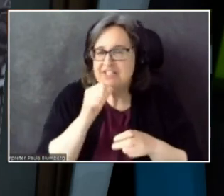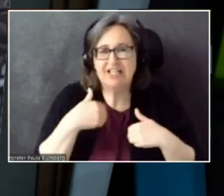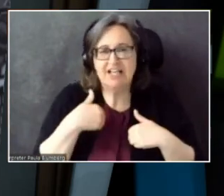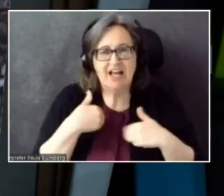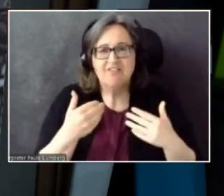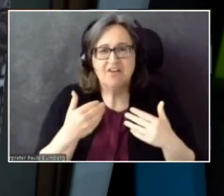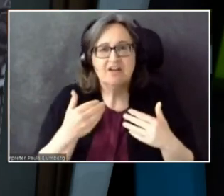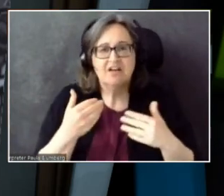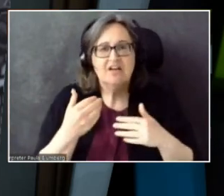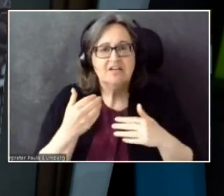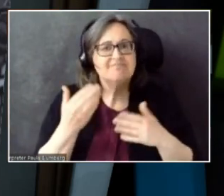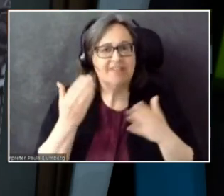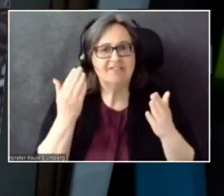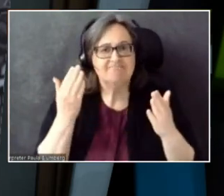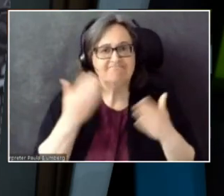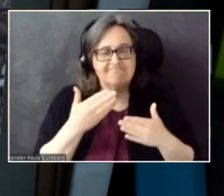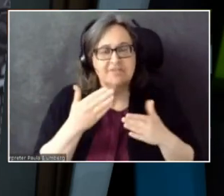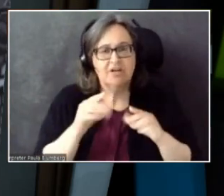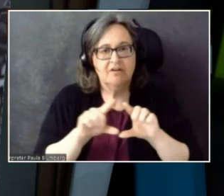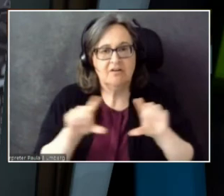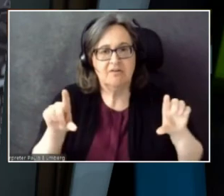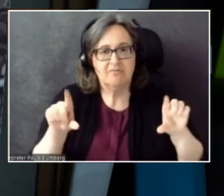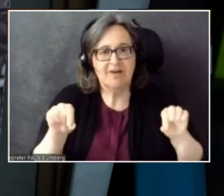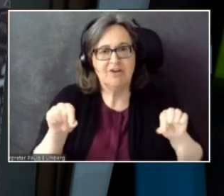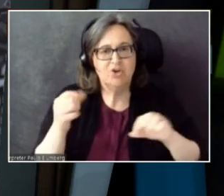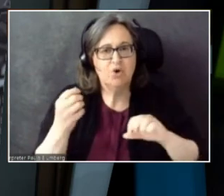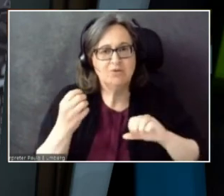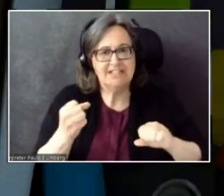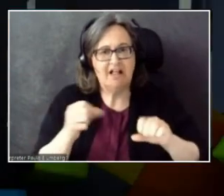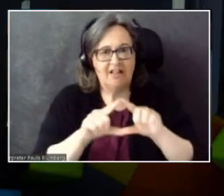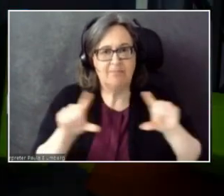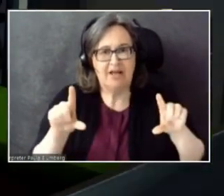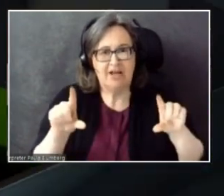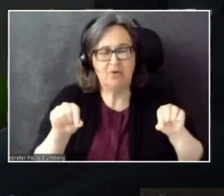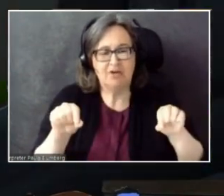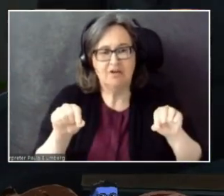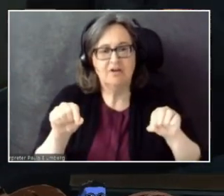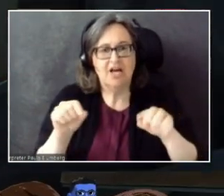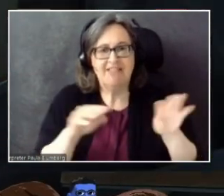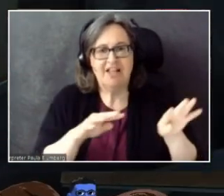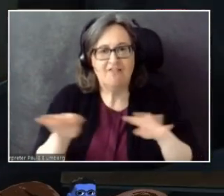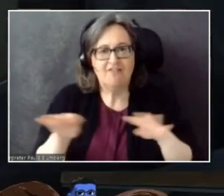So if that could be added on a list of to-dos, that would be much appreciated. Please send it in.